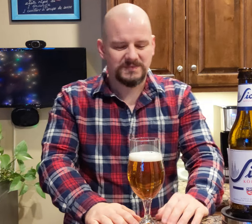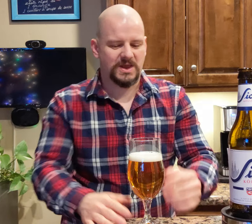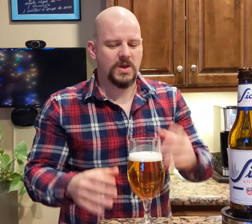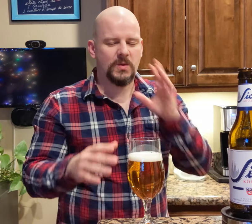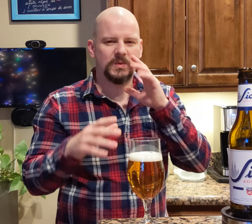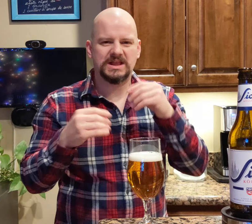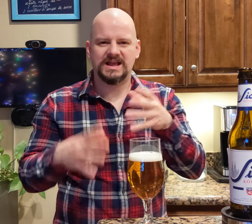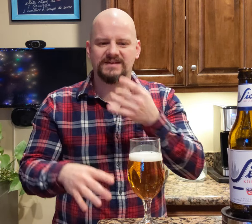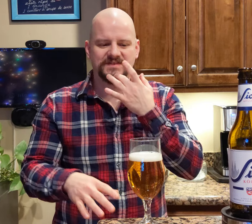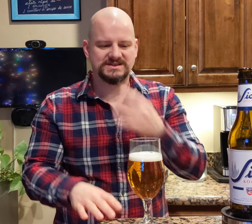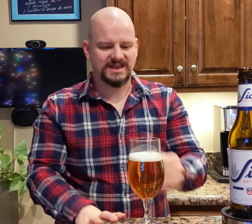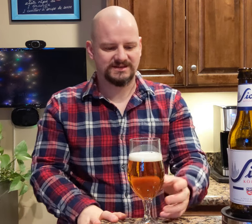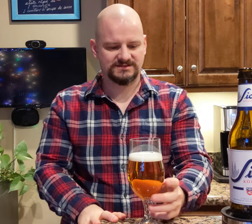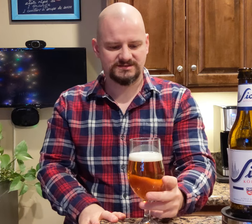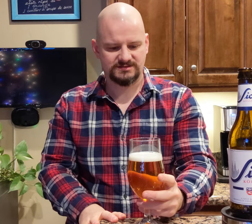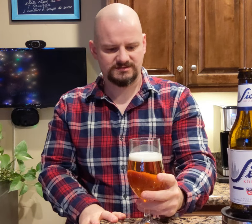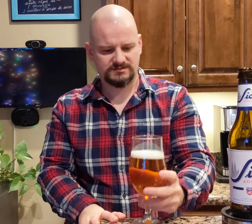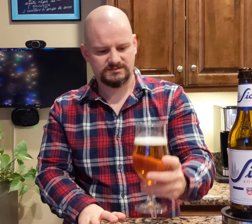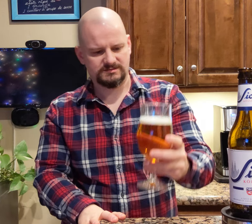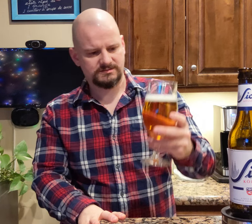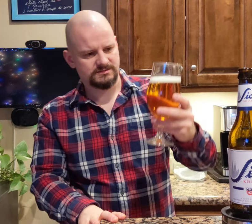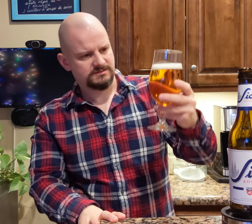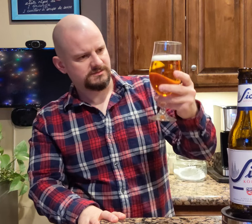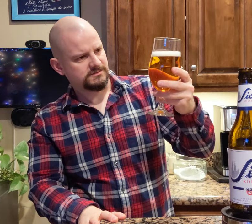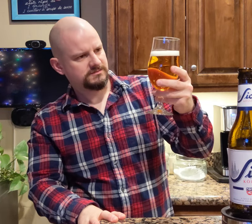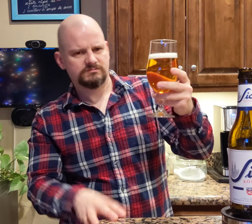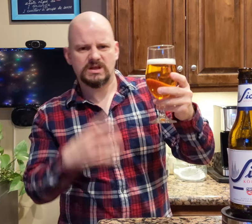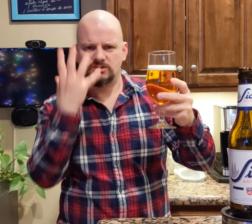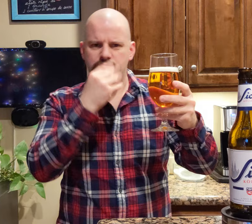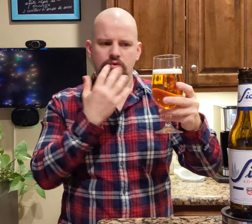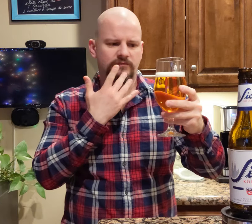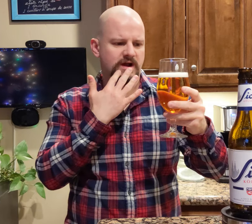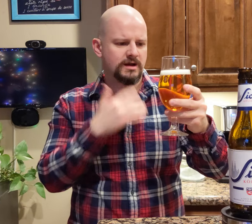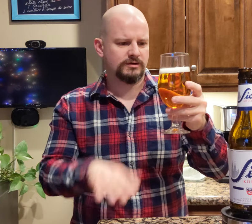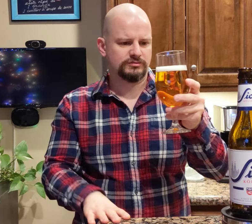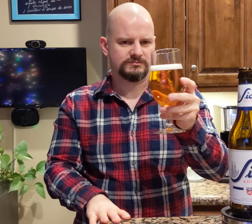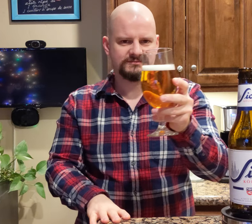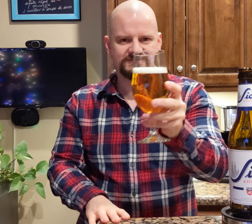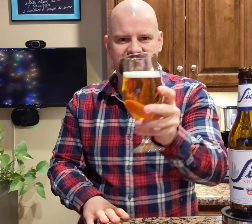I will give a taste. It's a beautiful colour.